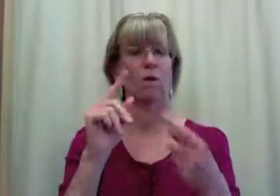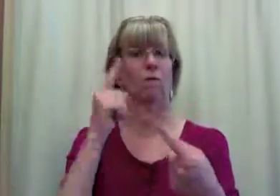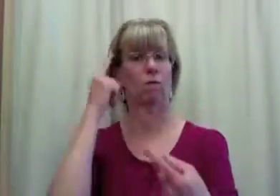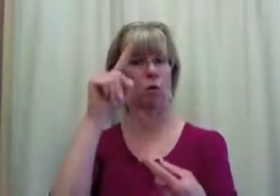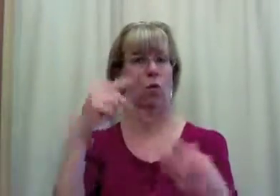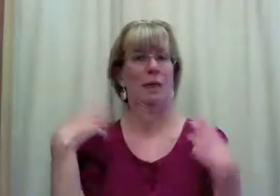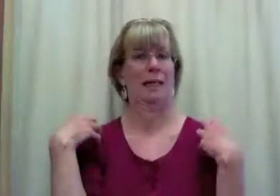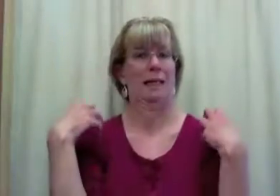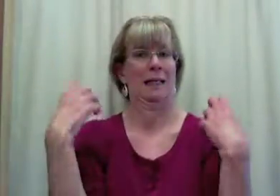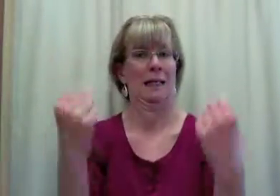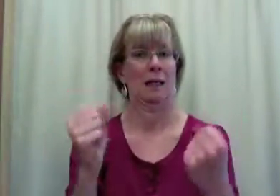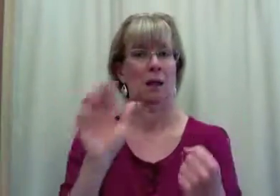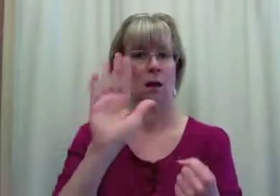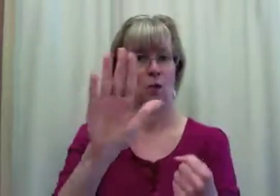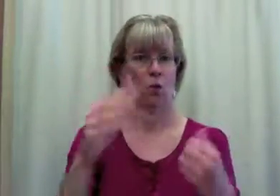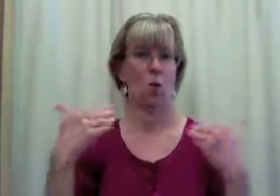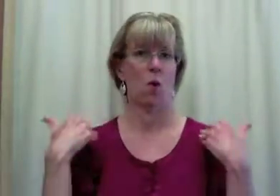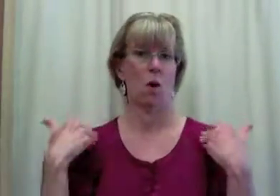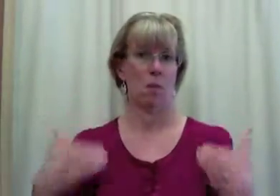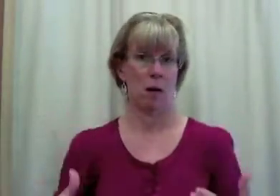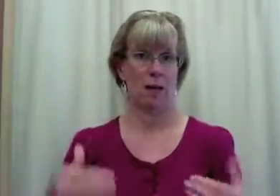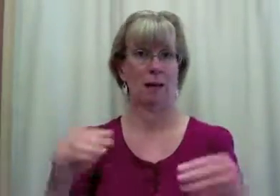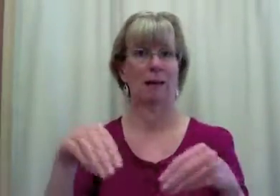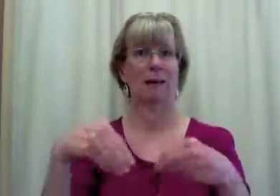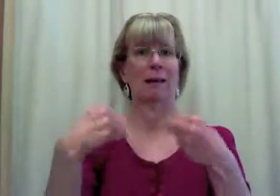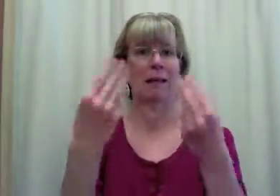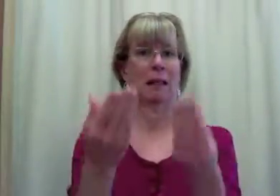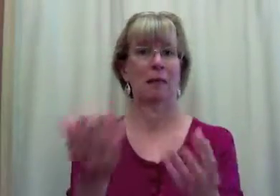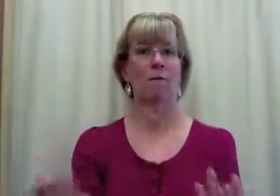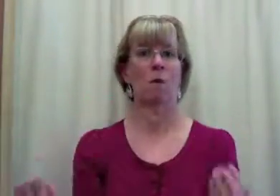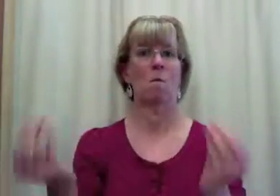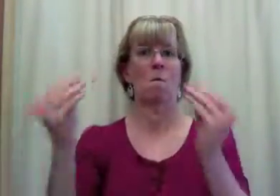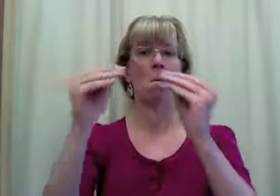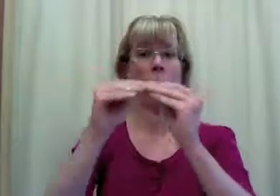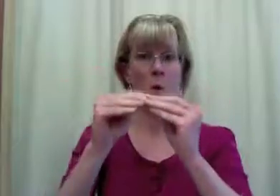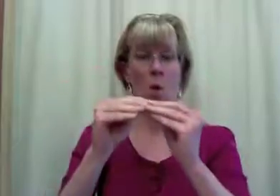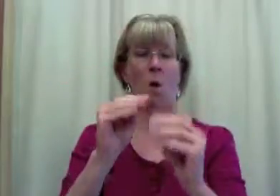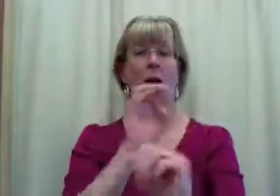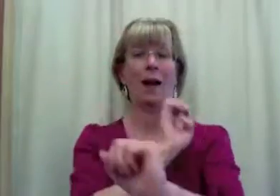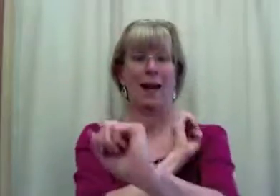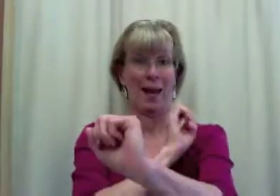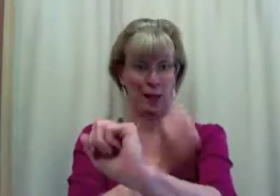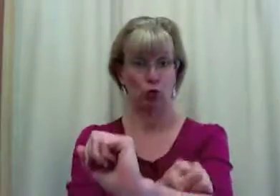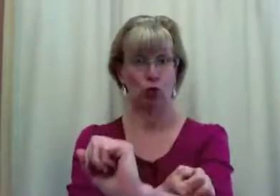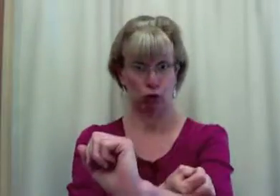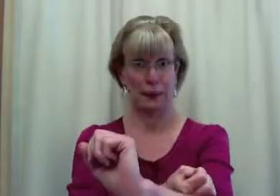to heal your body and feel more energetic.